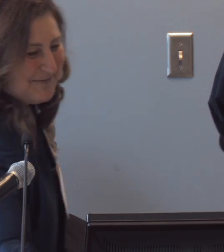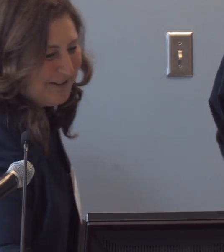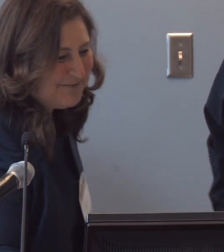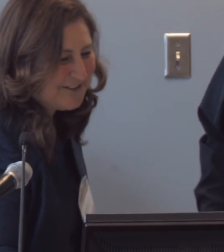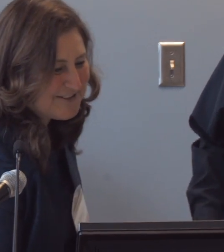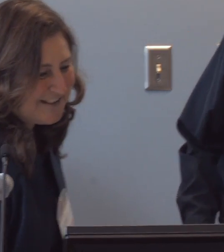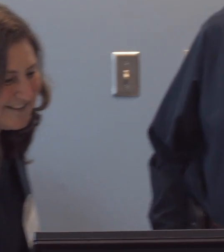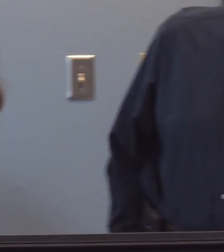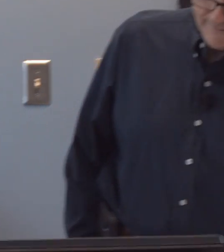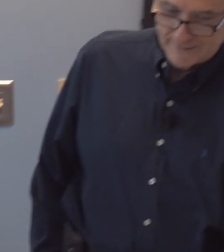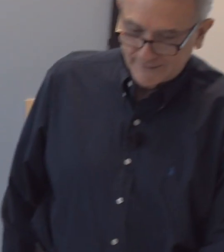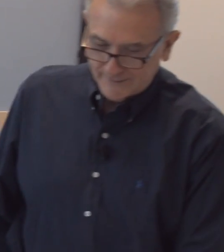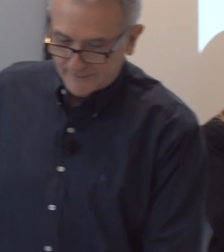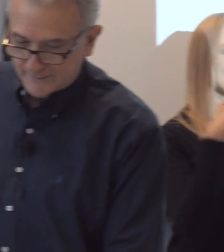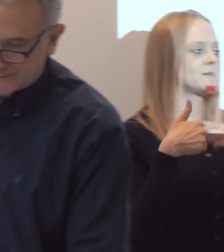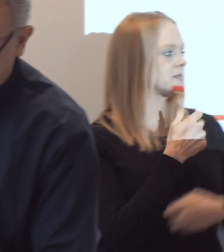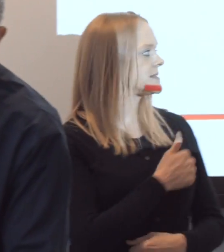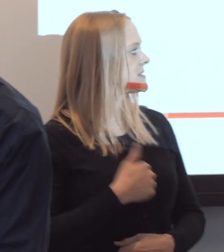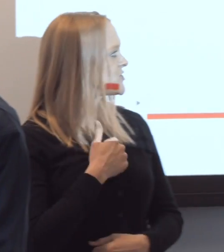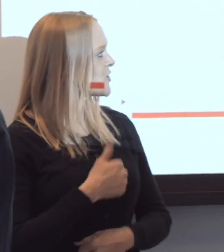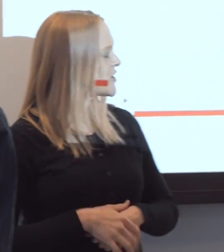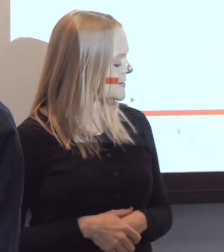Let me pull up your slides, I'm so sorry. Oh that's--